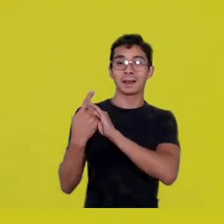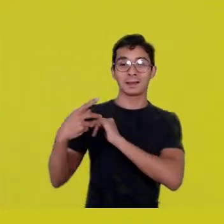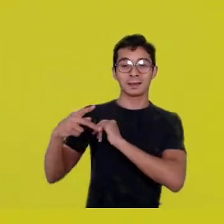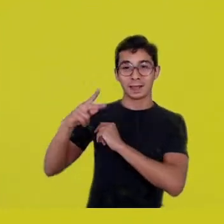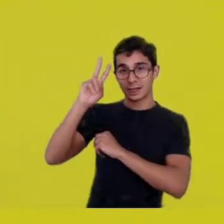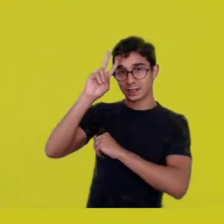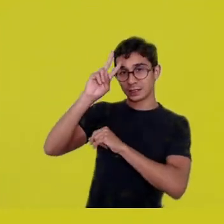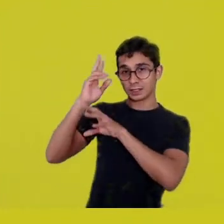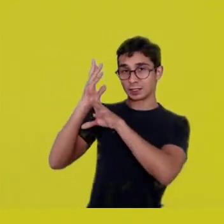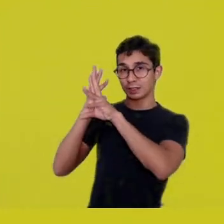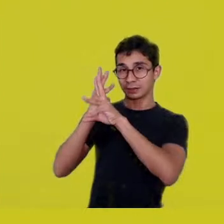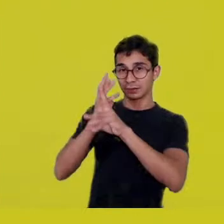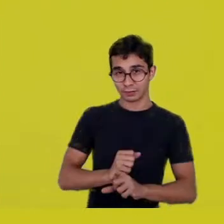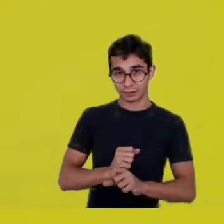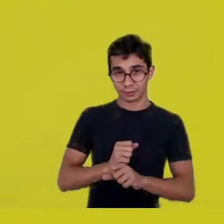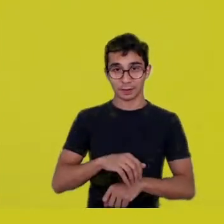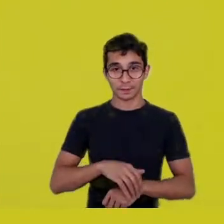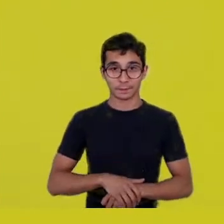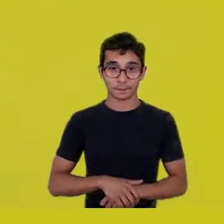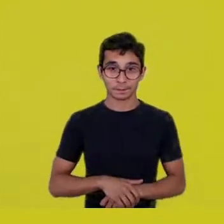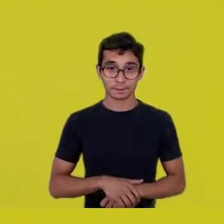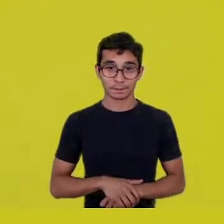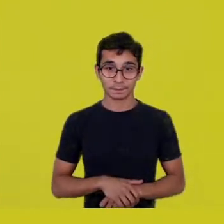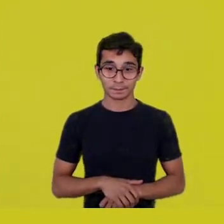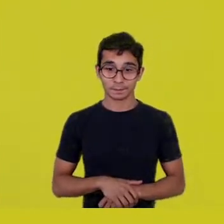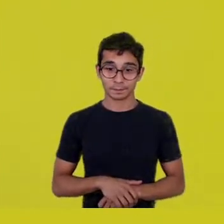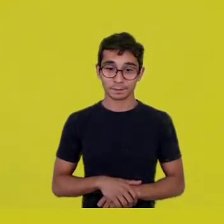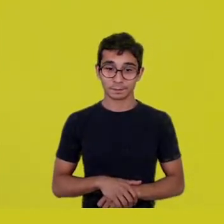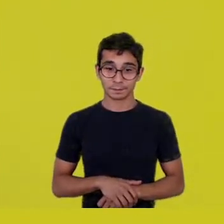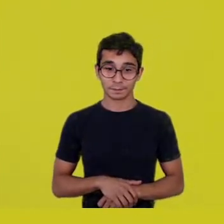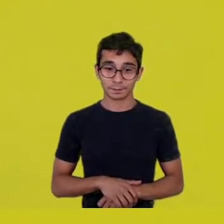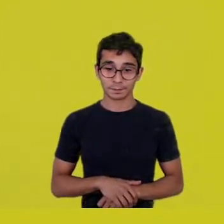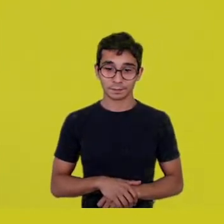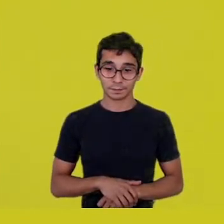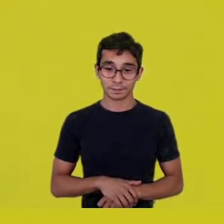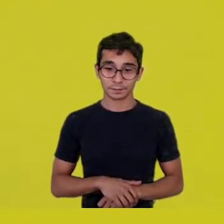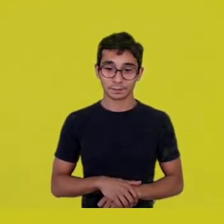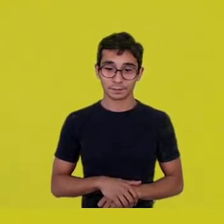When we opened the yard at Serra do Cipó,